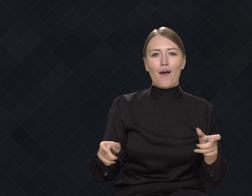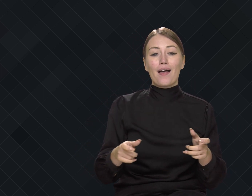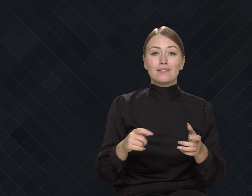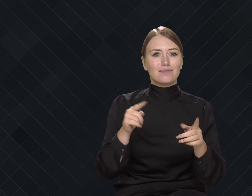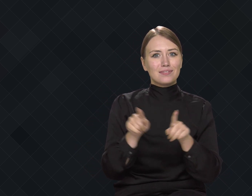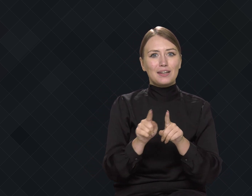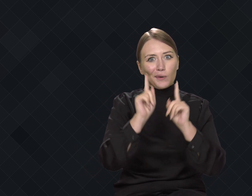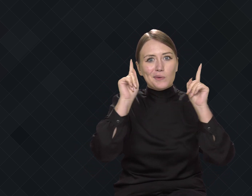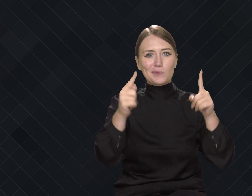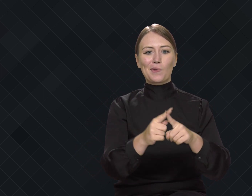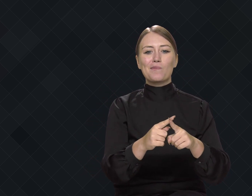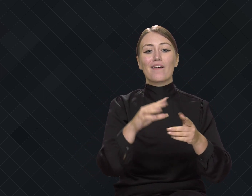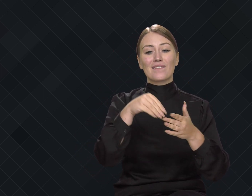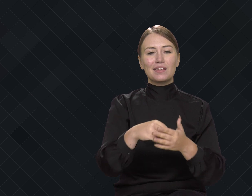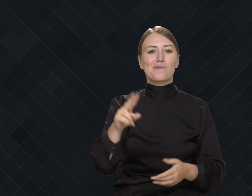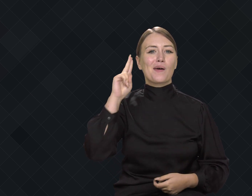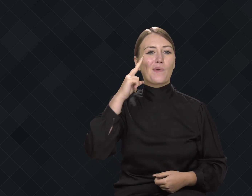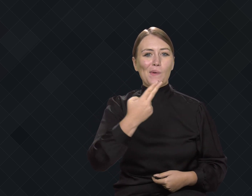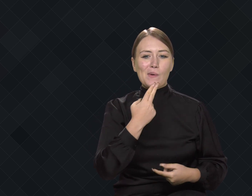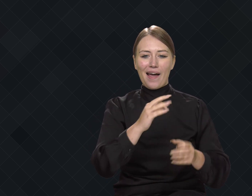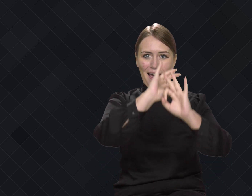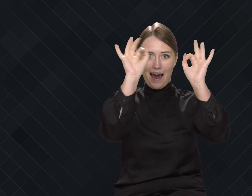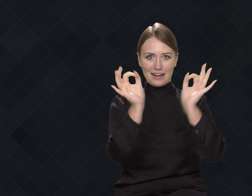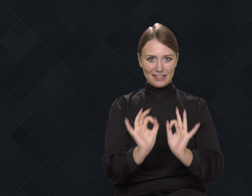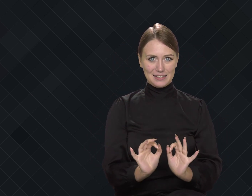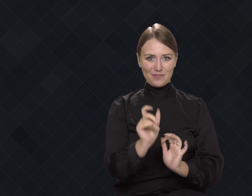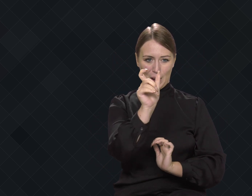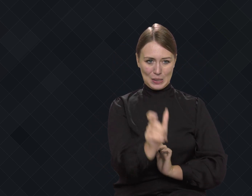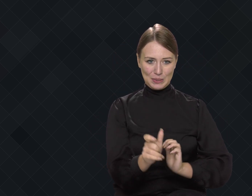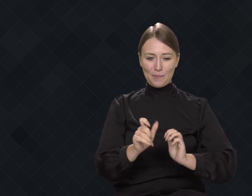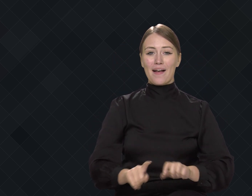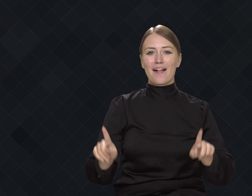highlighting Deaf artists